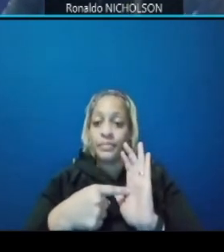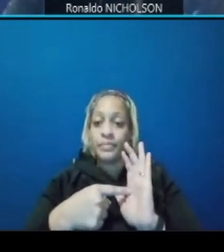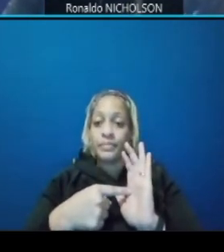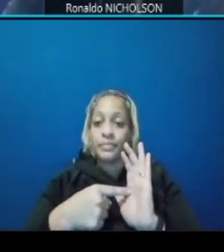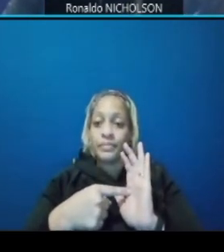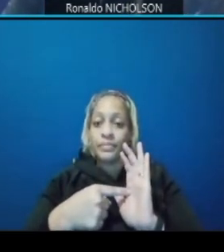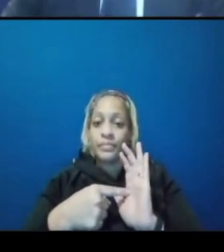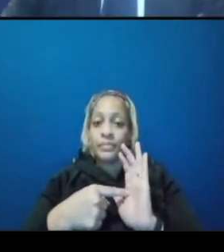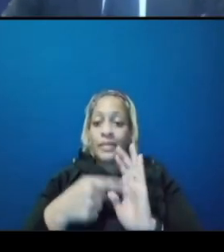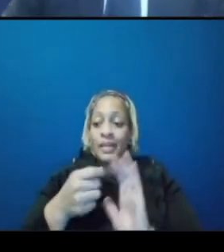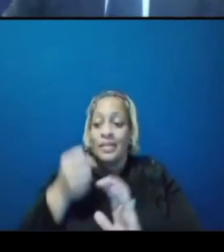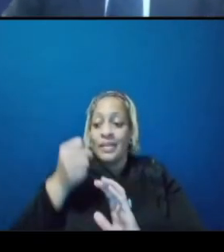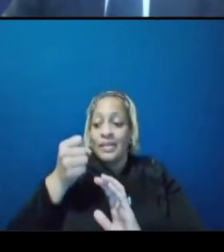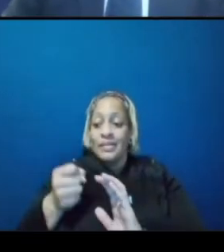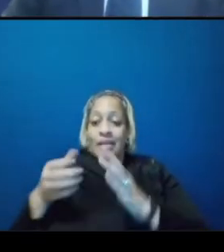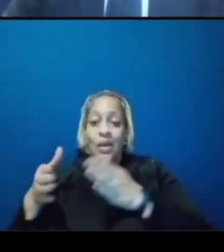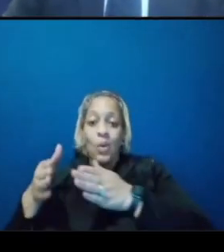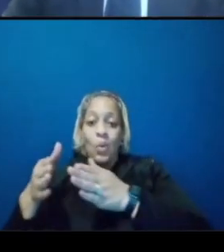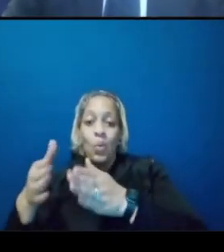sidewalks on the on the um